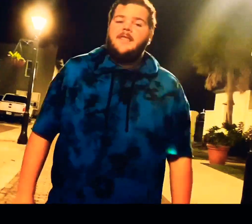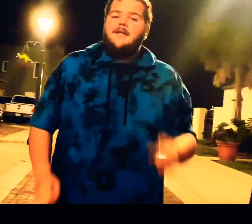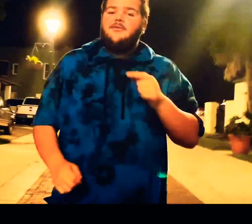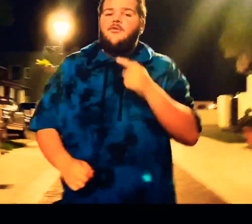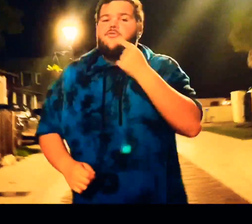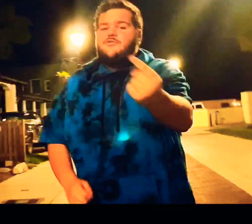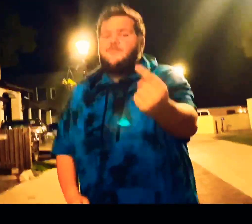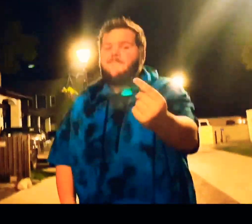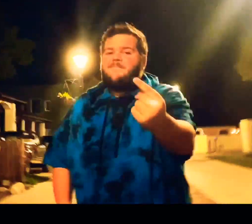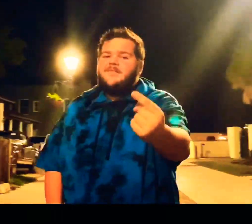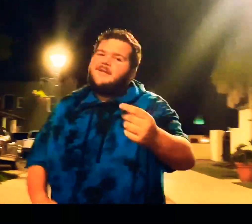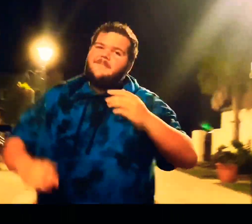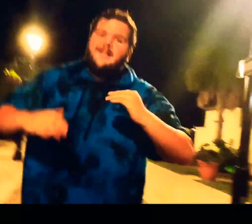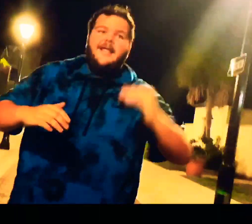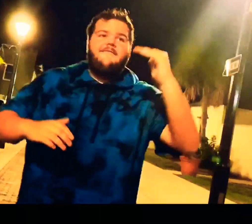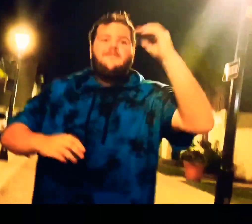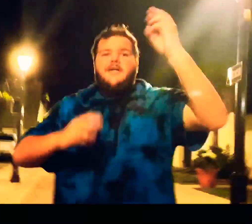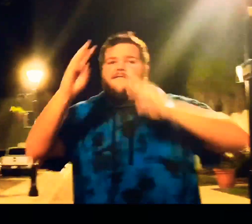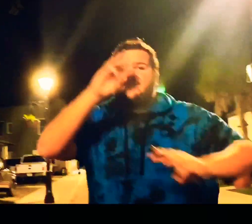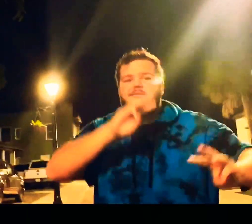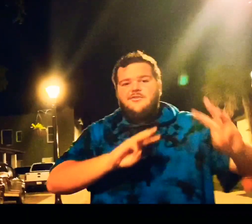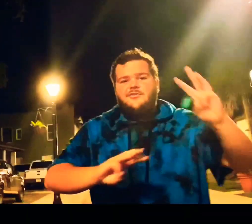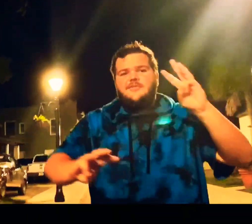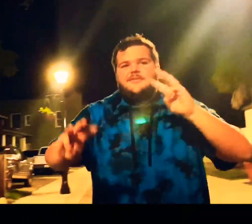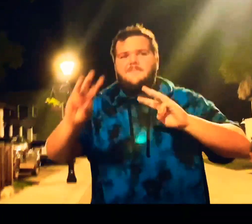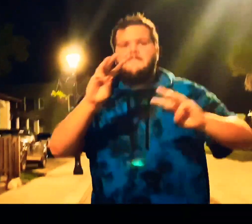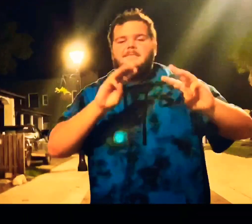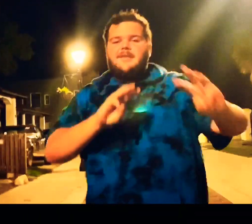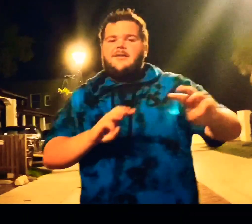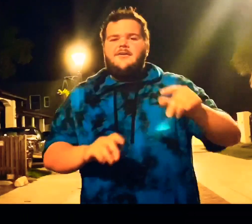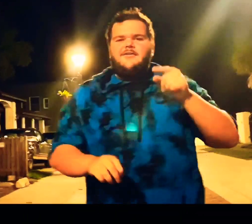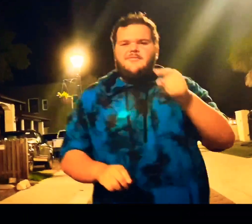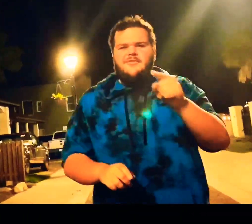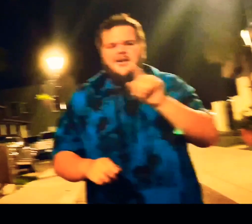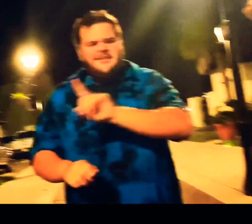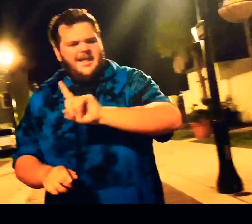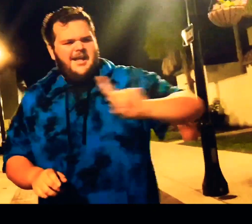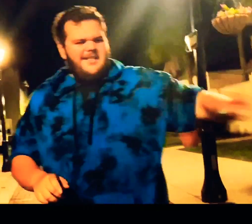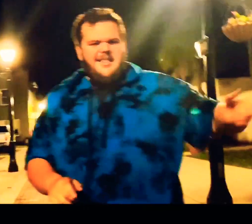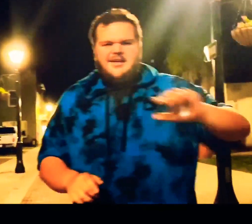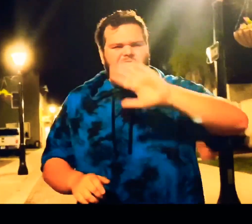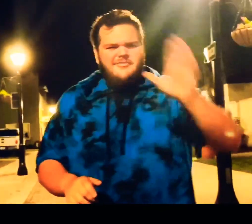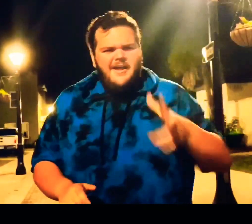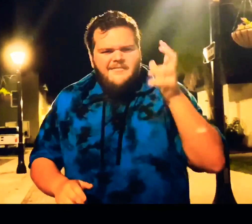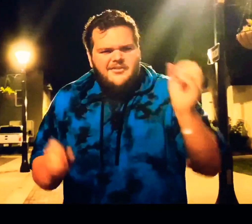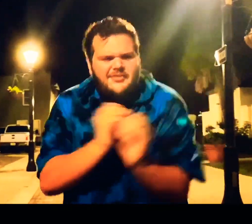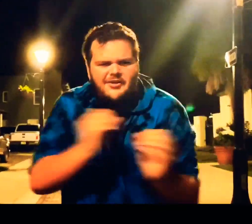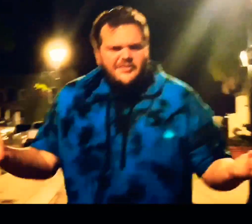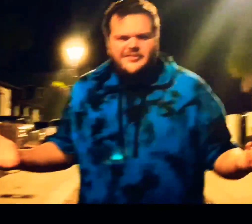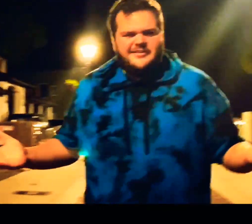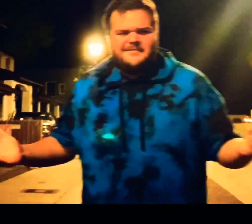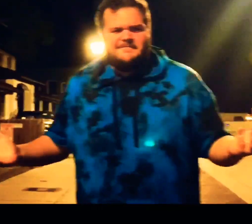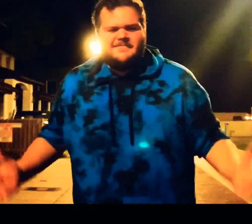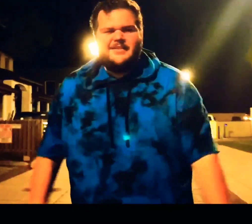cause I told you my level of concern but you walked by like you never heard